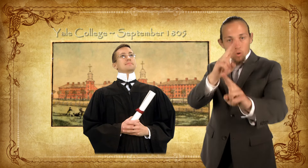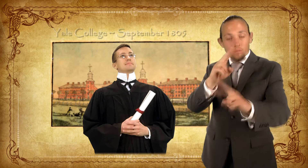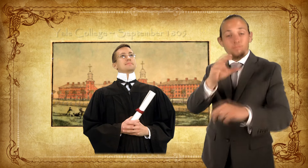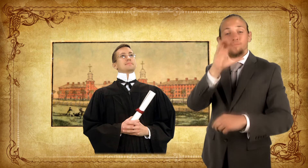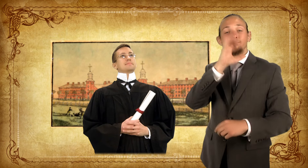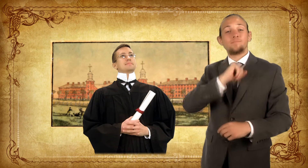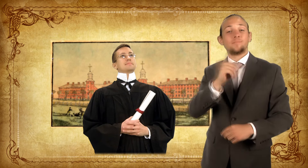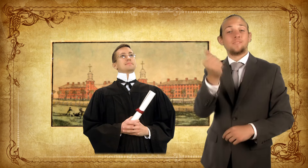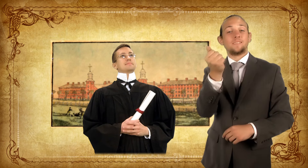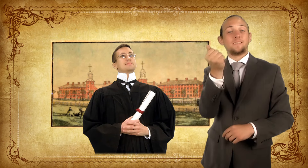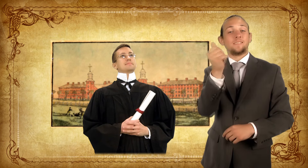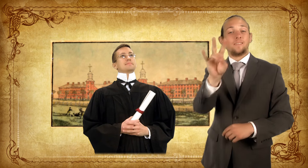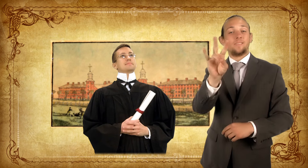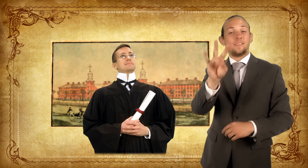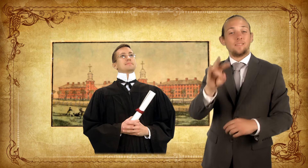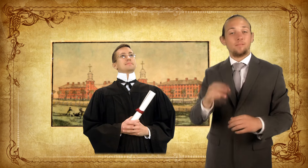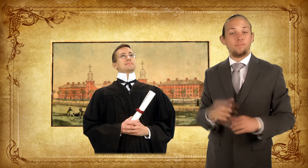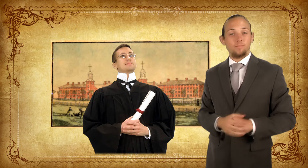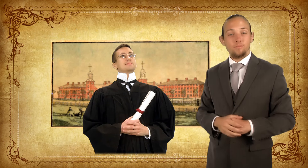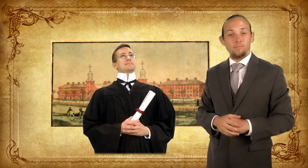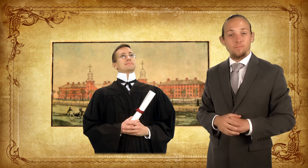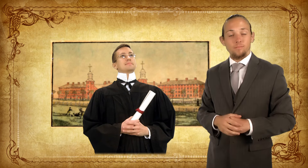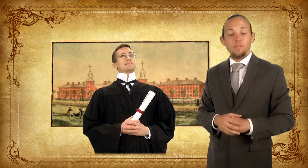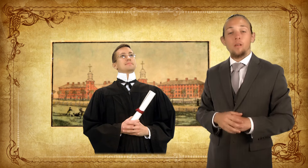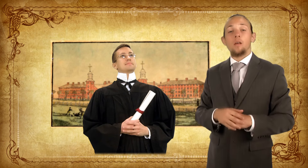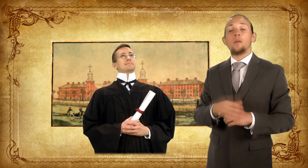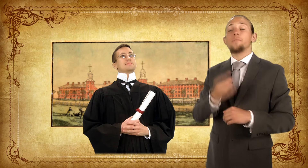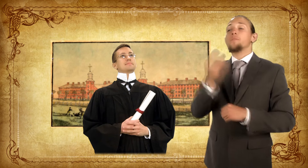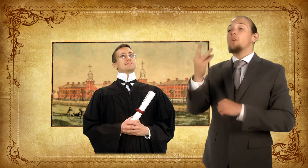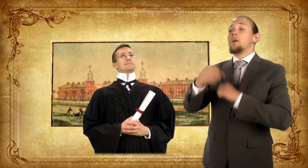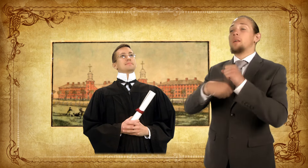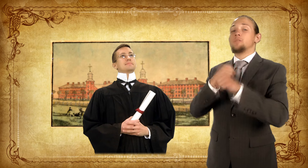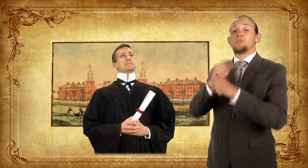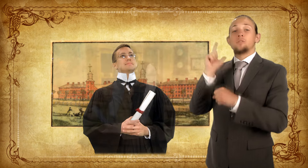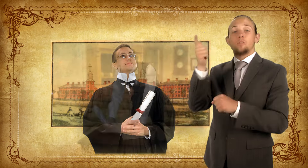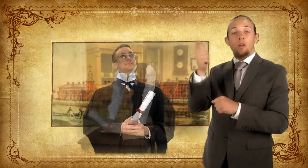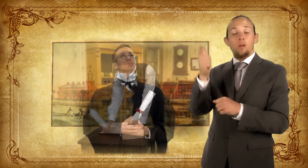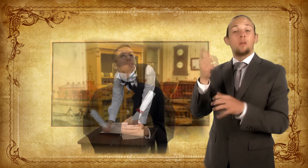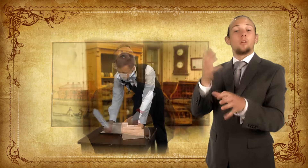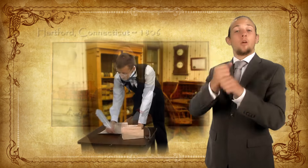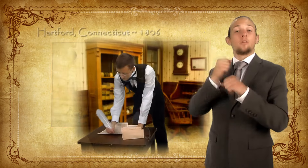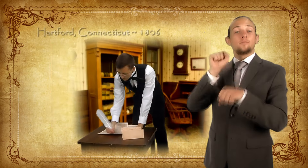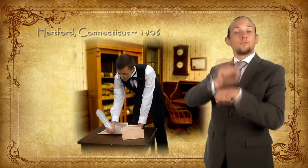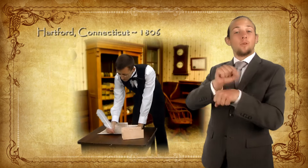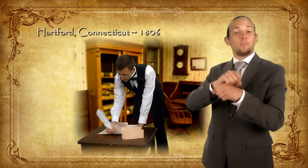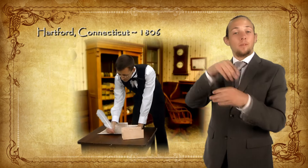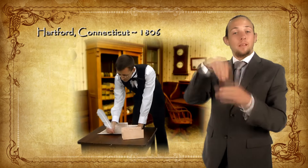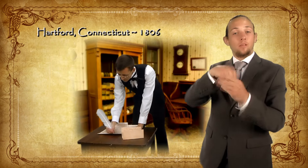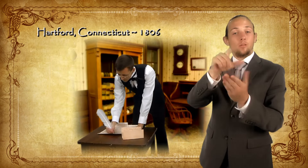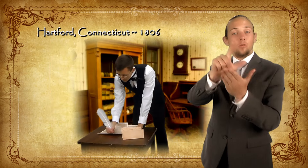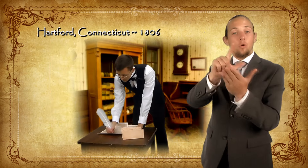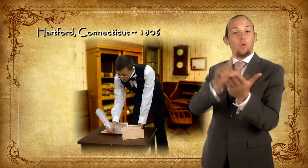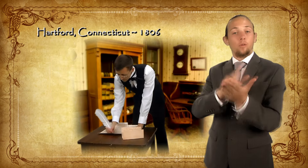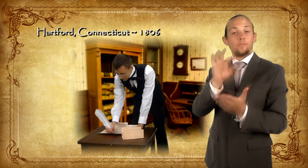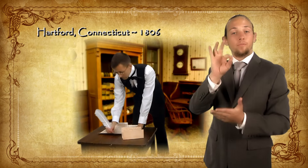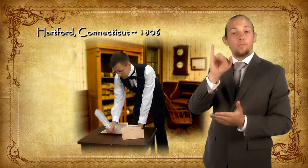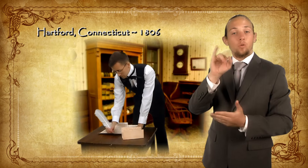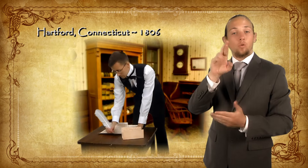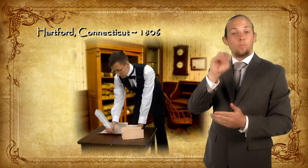He graduated with top honors at the age of 17. A few years later, he began working at a law firm